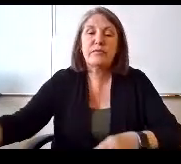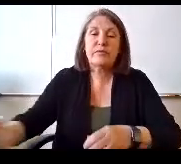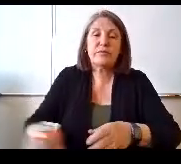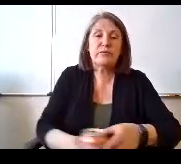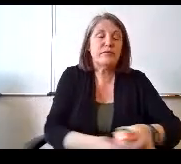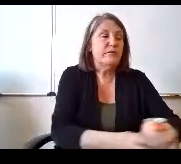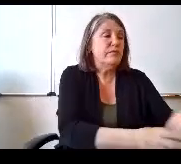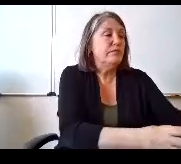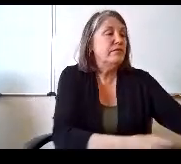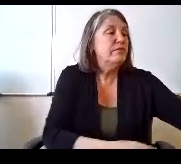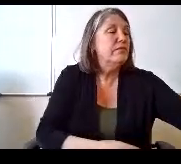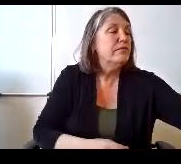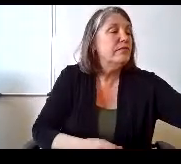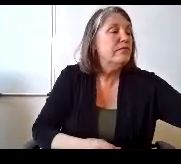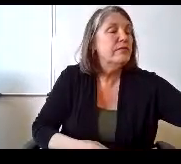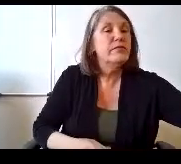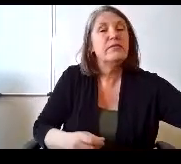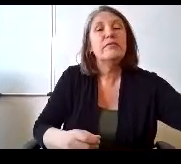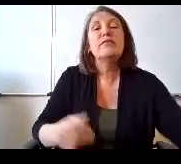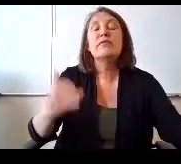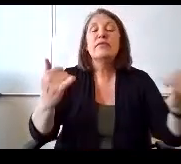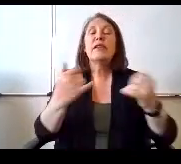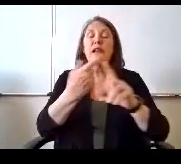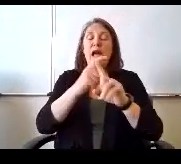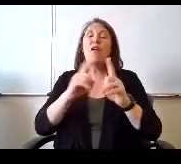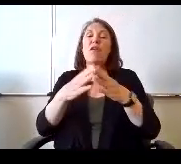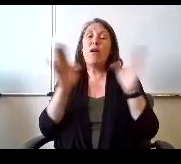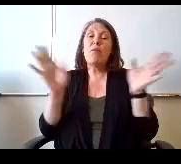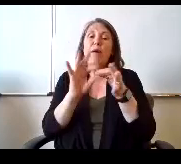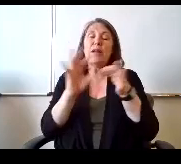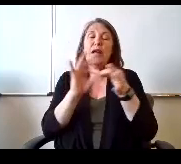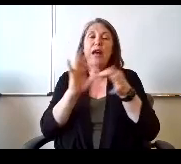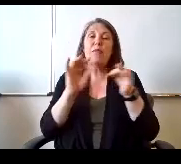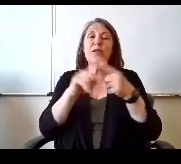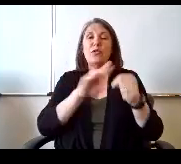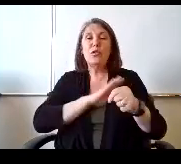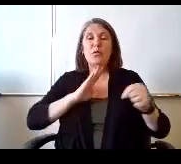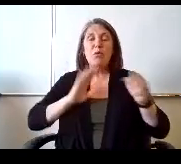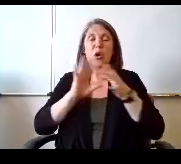Moving on from public comments board, Ouija board comments and I would like to begin with.